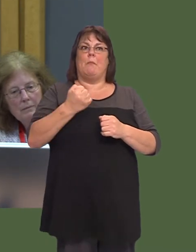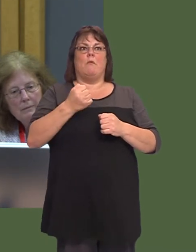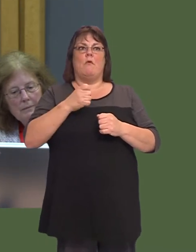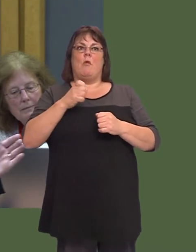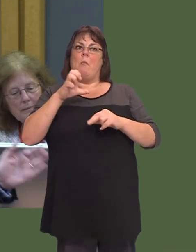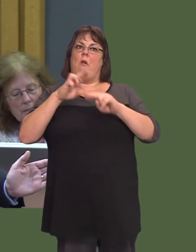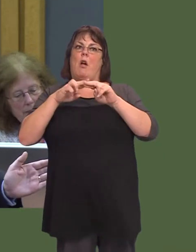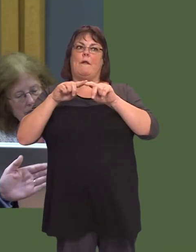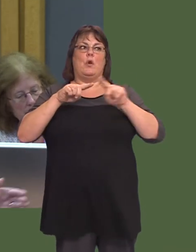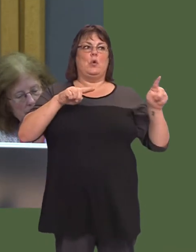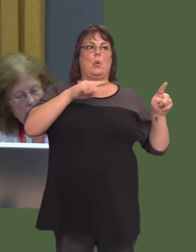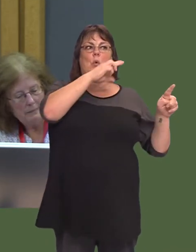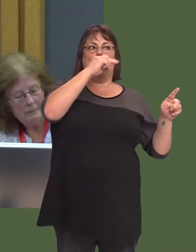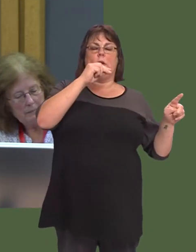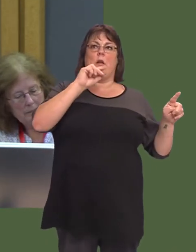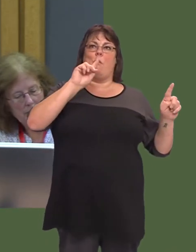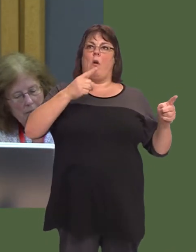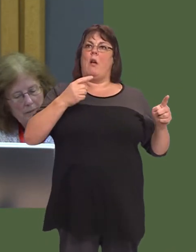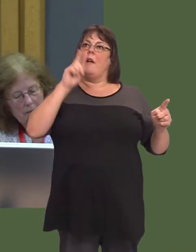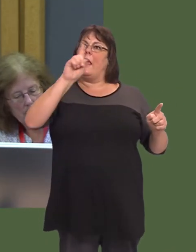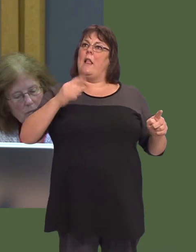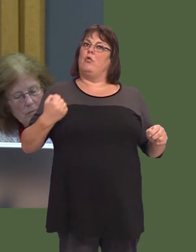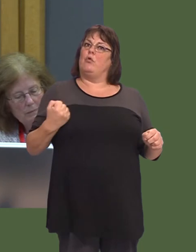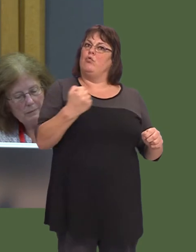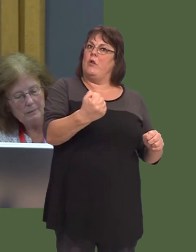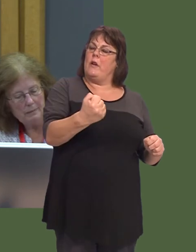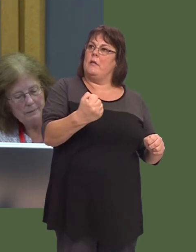the way down to Swansea, there is a way to make up some of the ground, and that is for